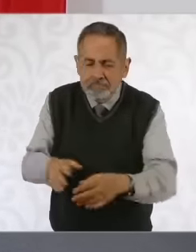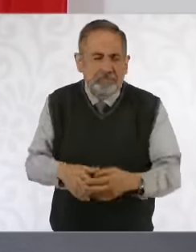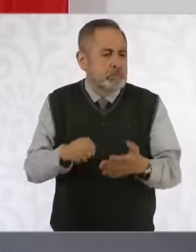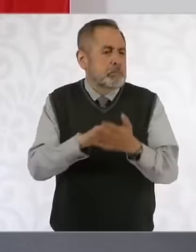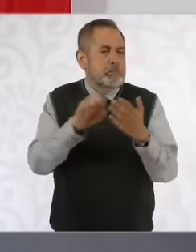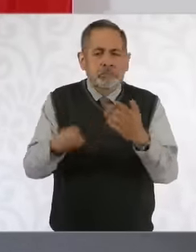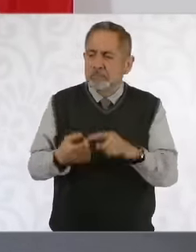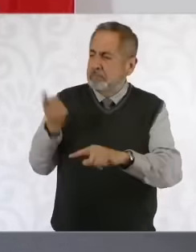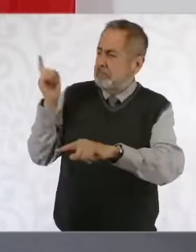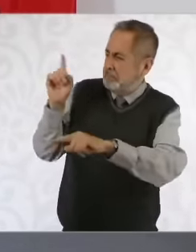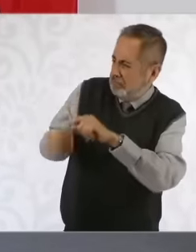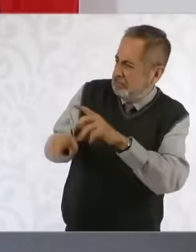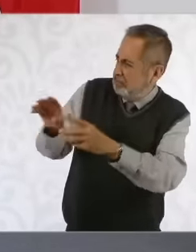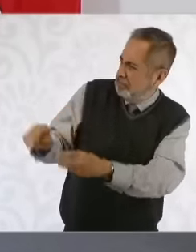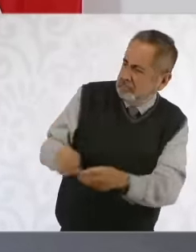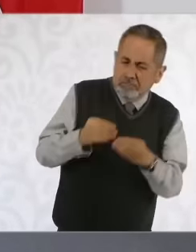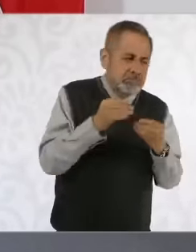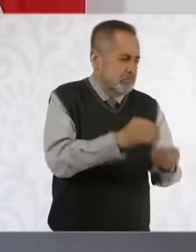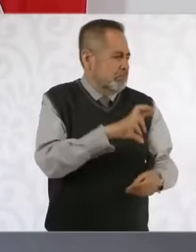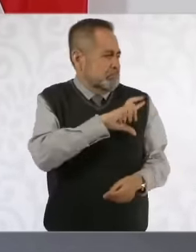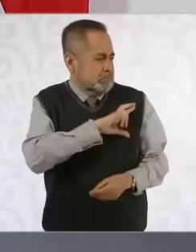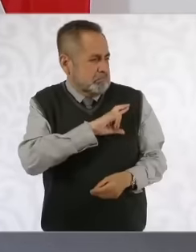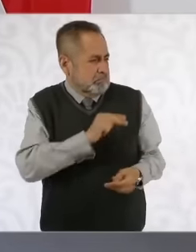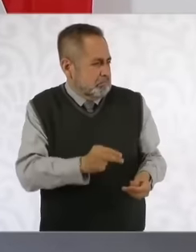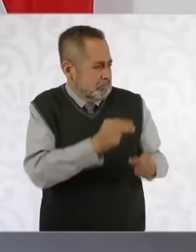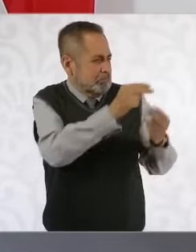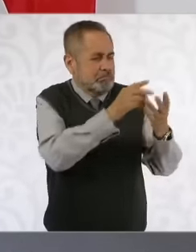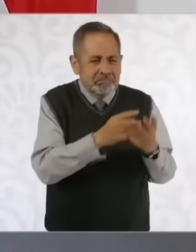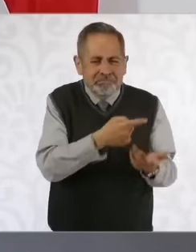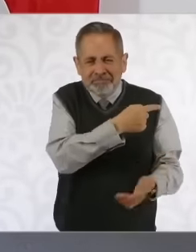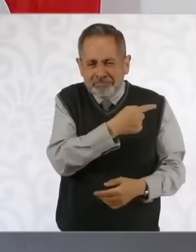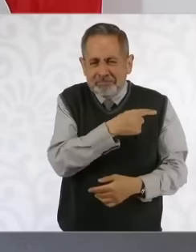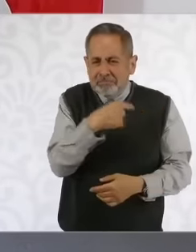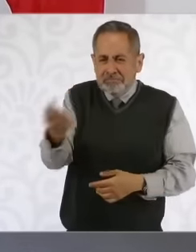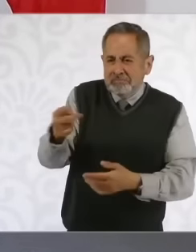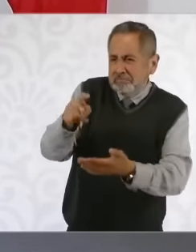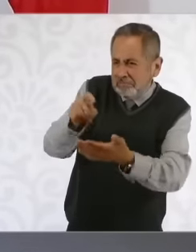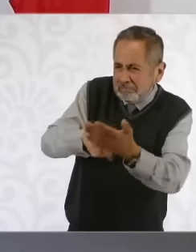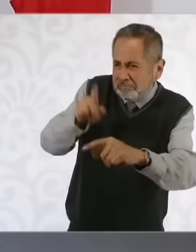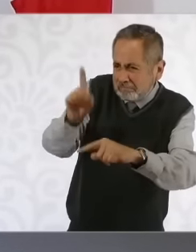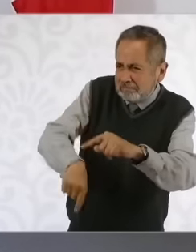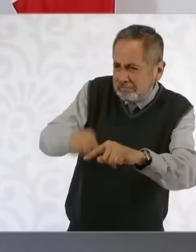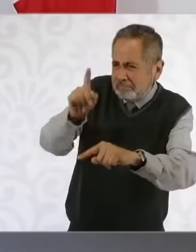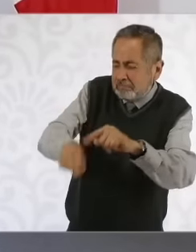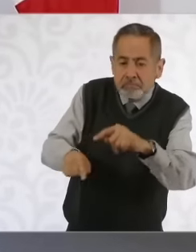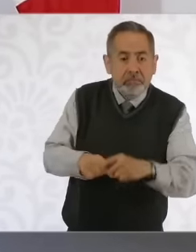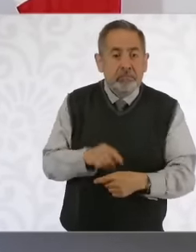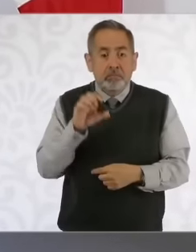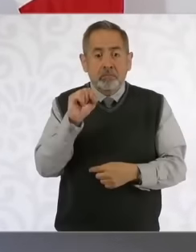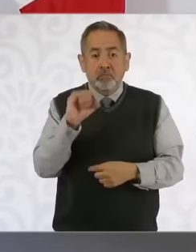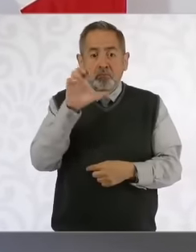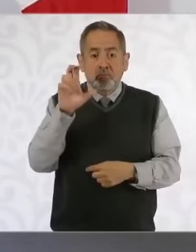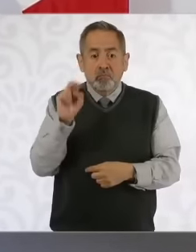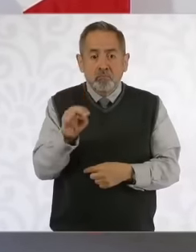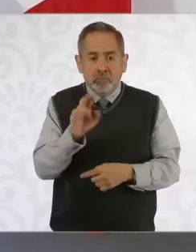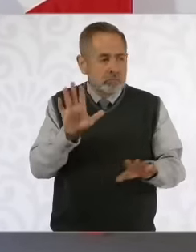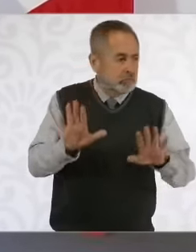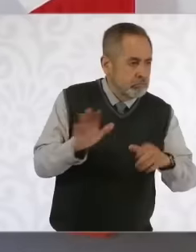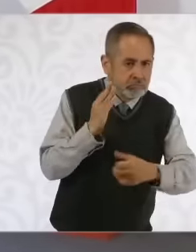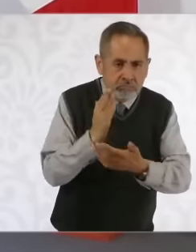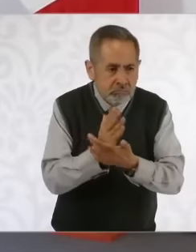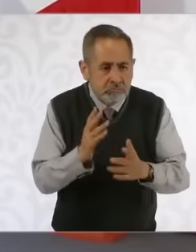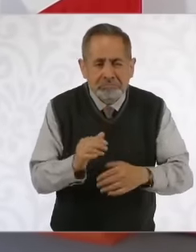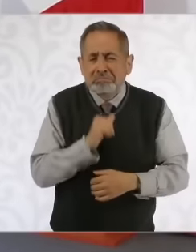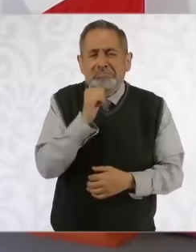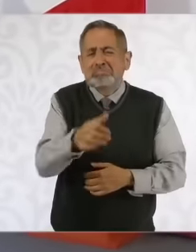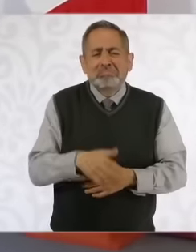and many other reforms that the court never questioned, Cedillo himself modified so that